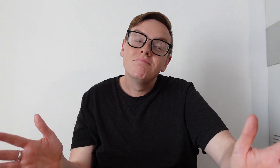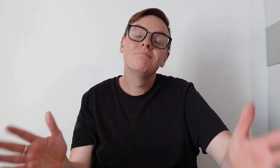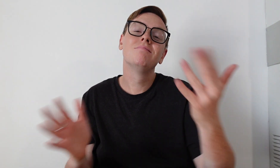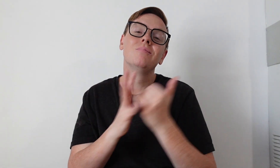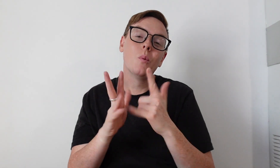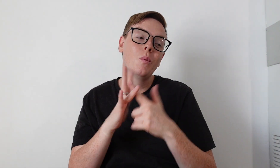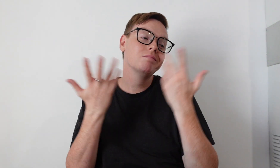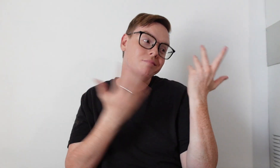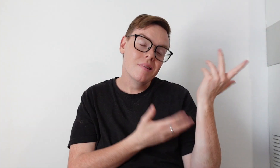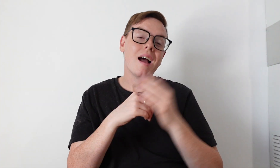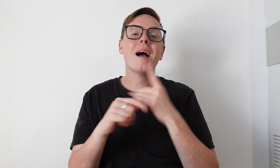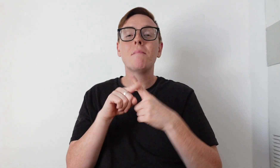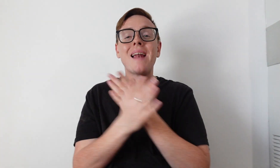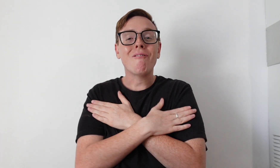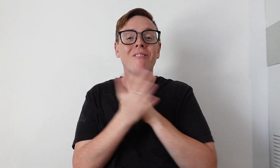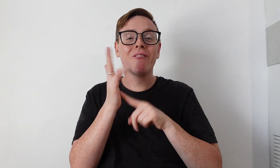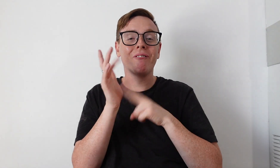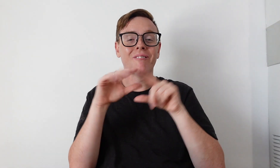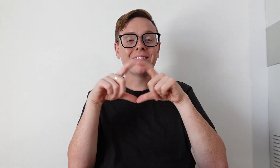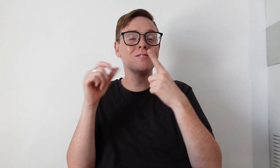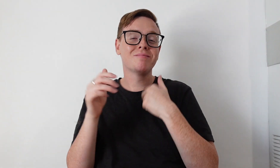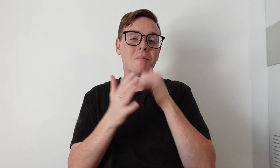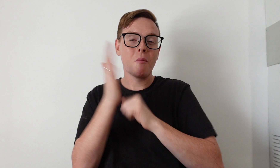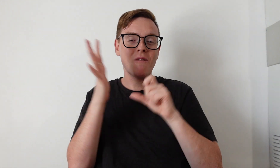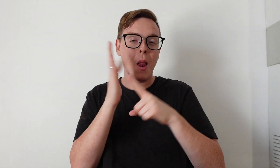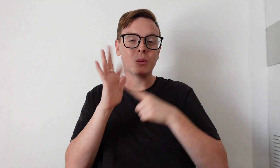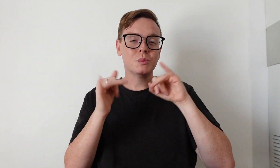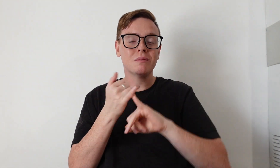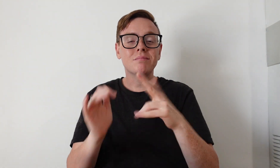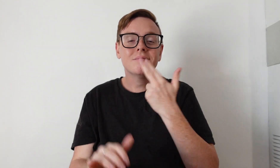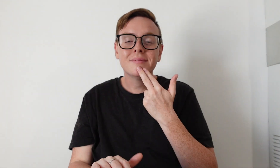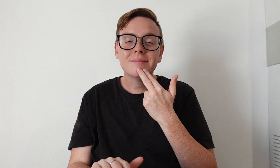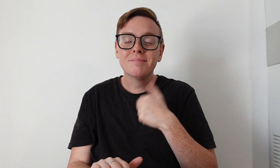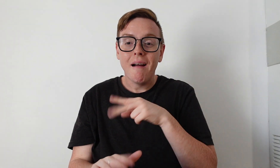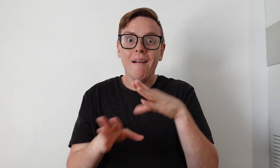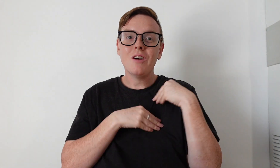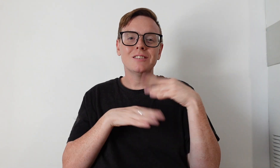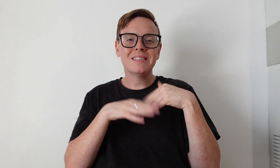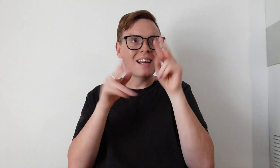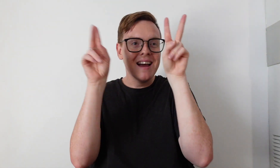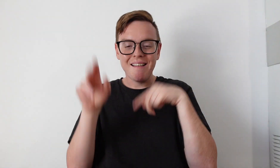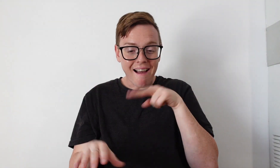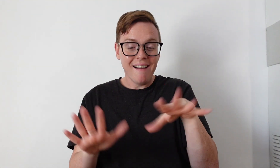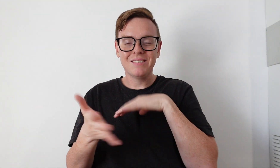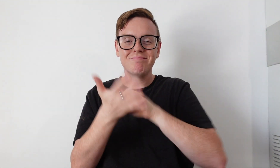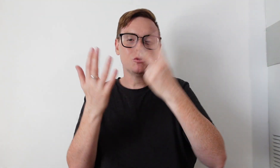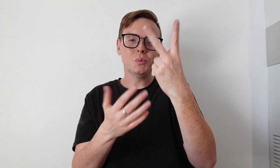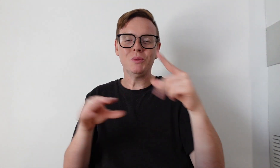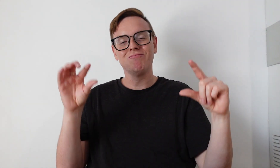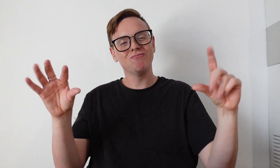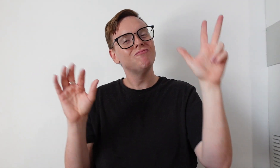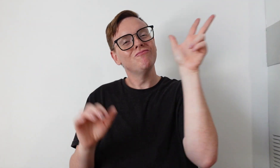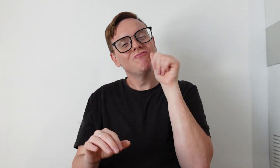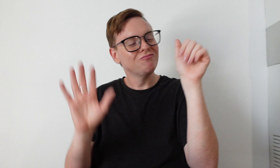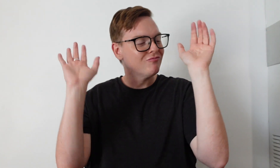So, yeah. And I bought two 'LOVE' it's for Valentine's Day from Coles and I thought it ws cute, I bought two.